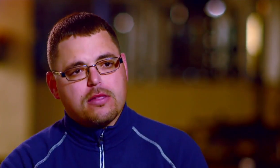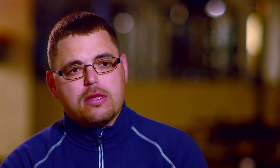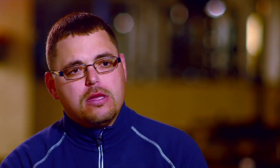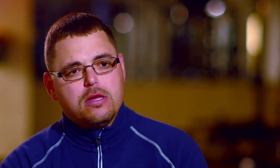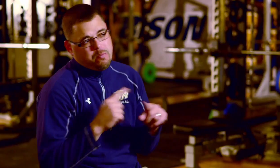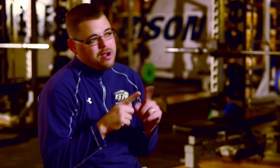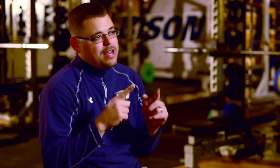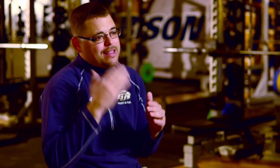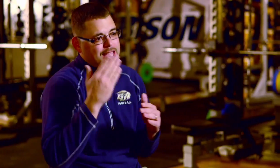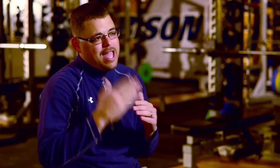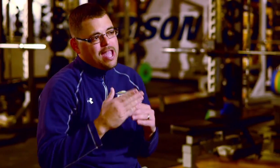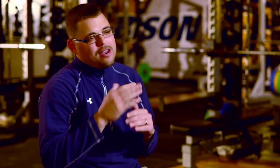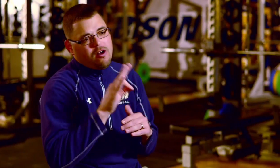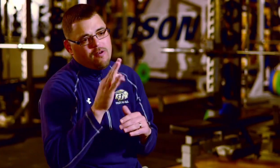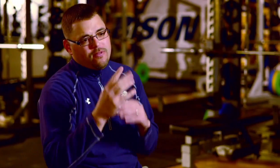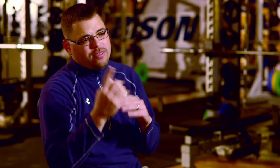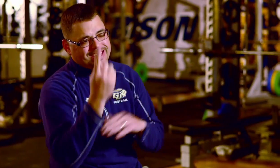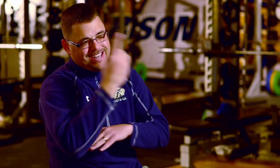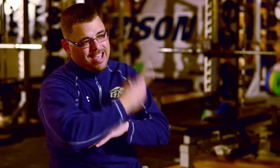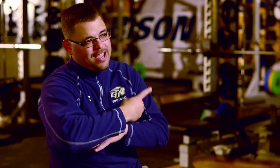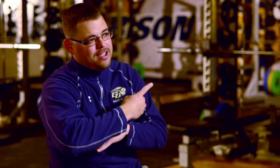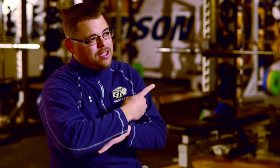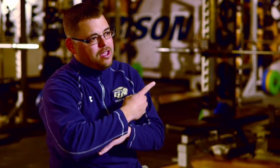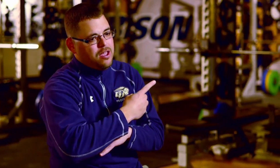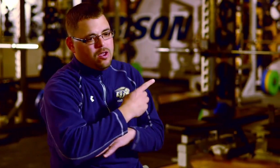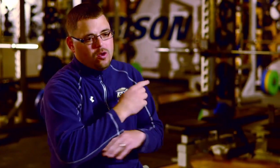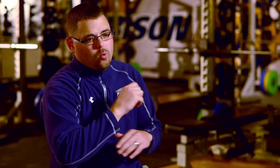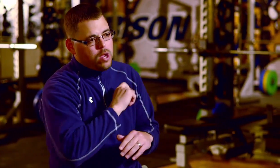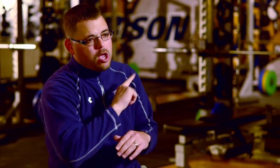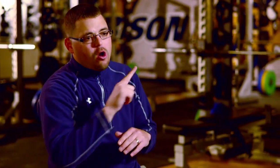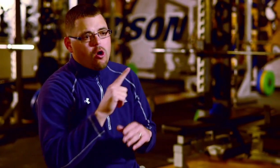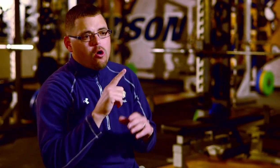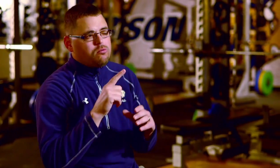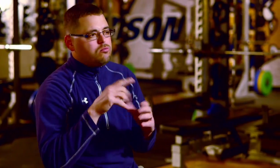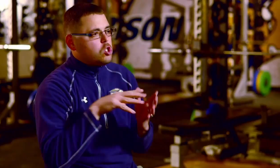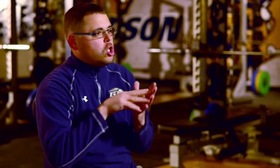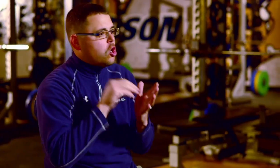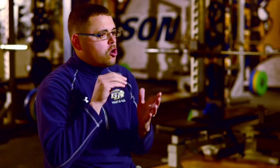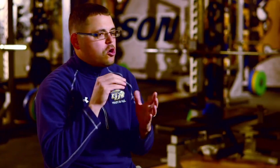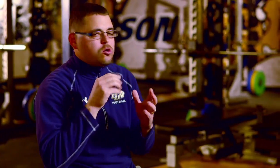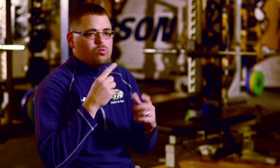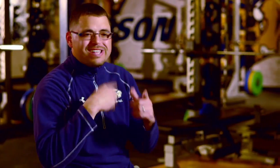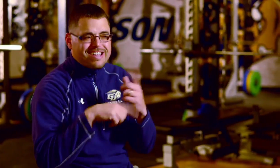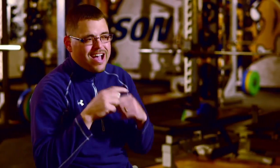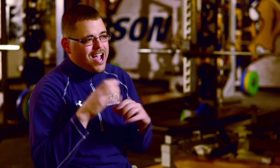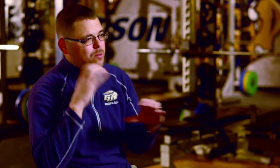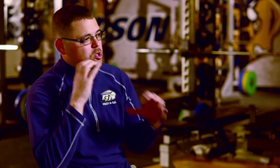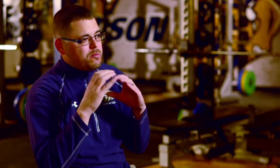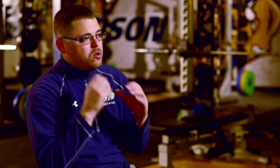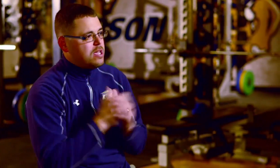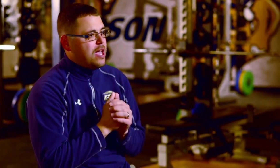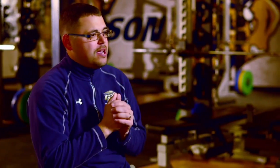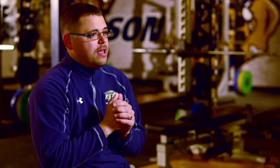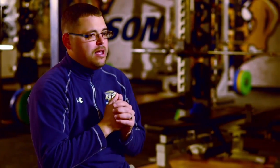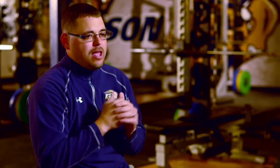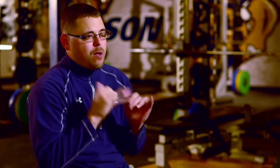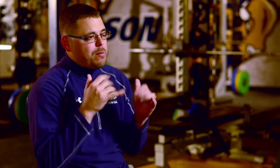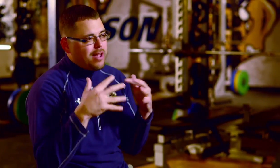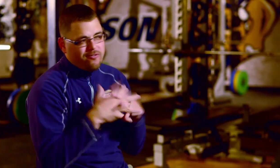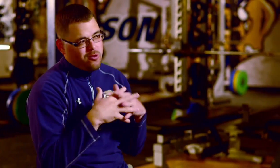But at the end of the day, we all learn, we sign, we communicate, and we play football.